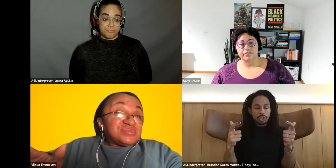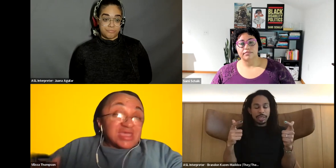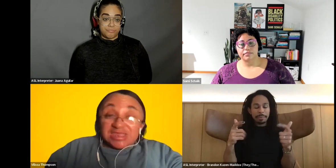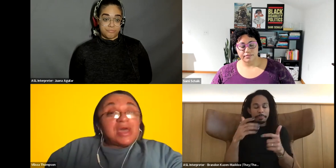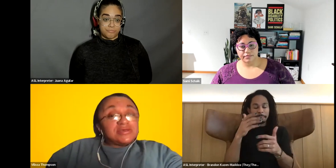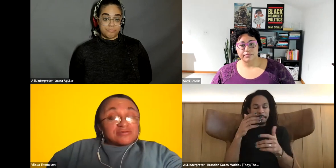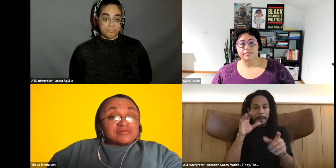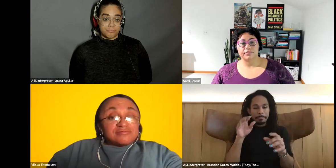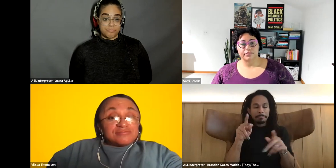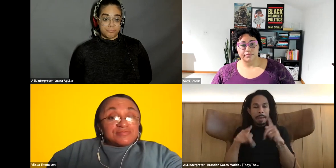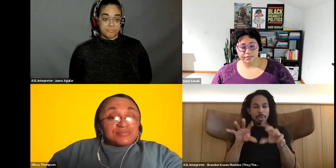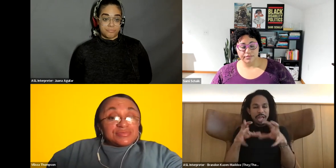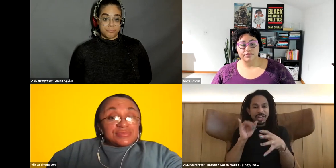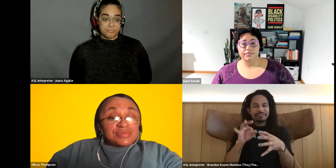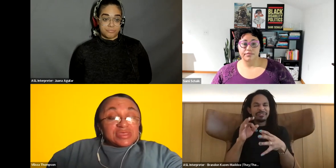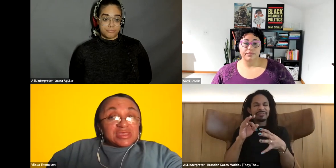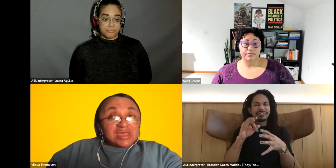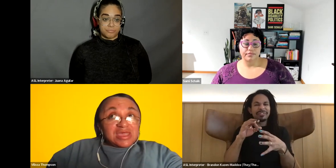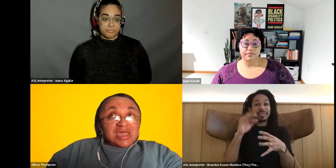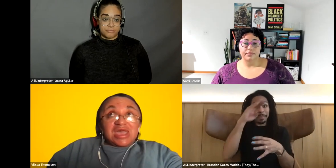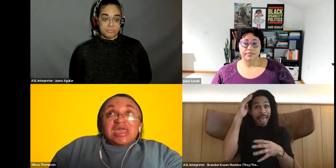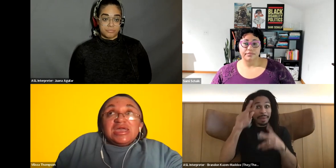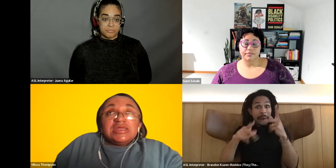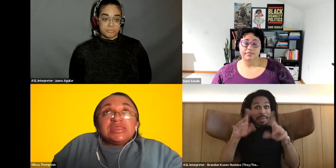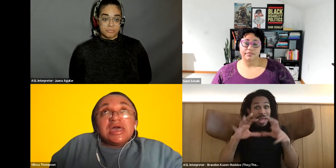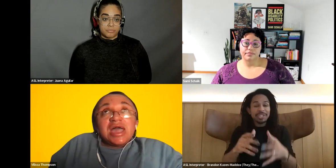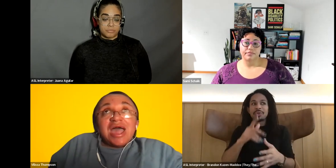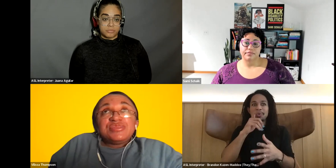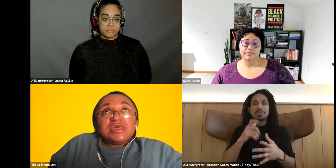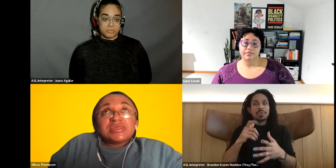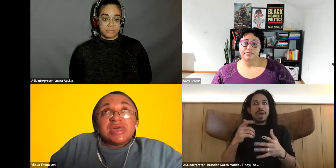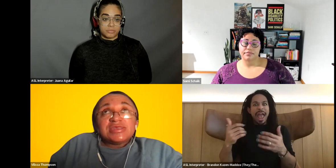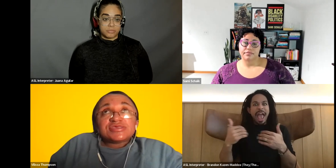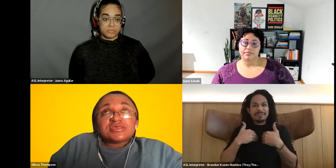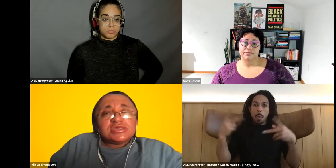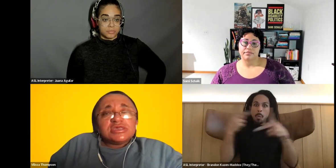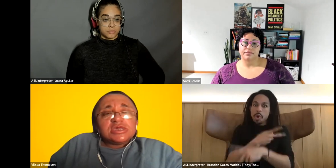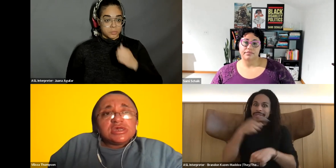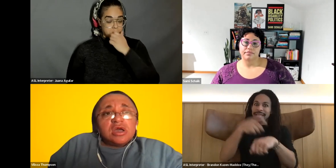Vilissa Thompson: than anybody else. Sami Schalk: Hmm. Vilissa Thompson: And I think that is the